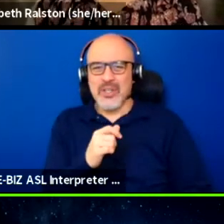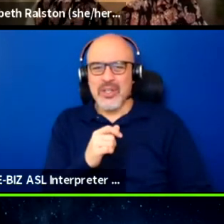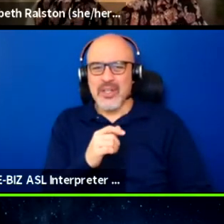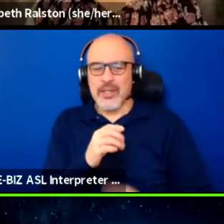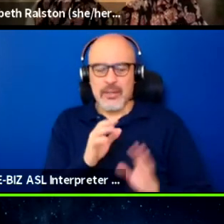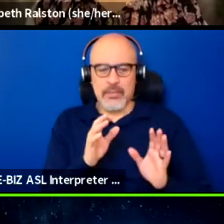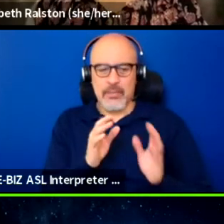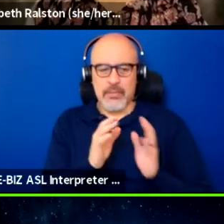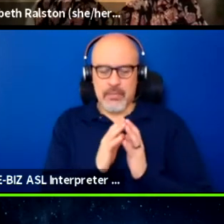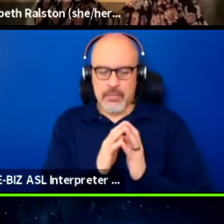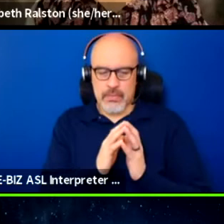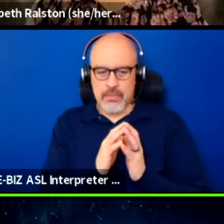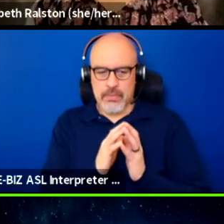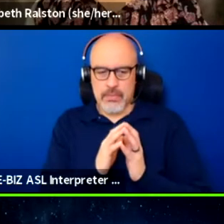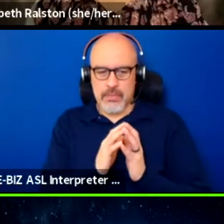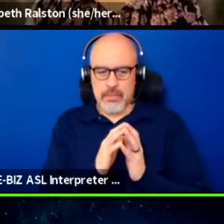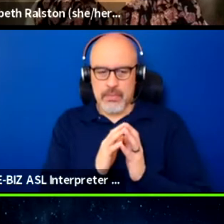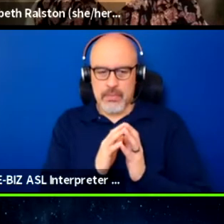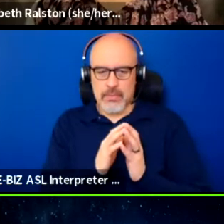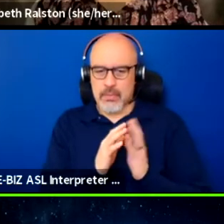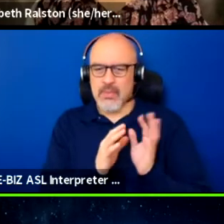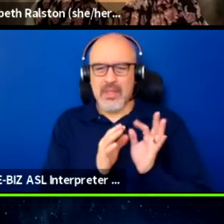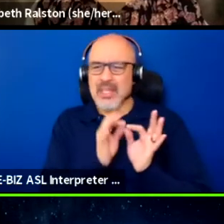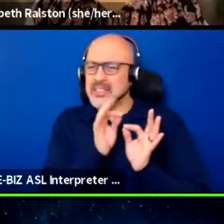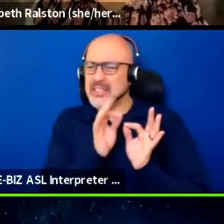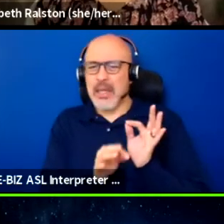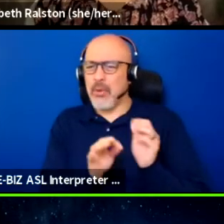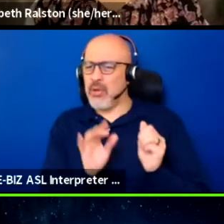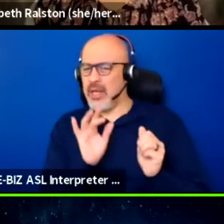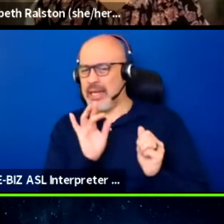be as simple as clicking on a button and saying